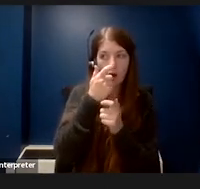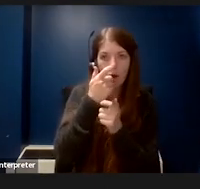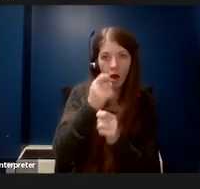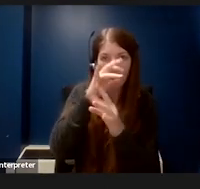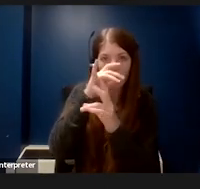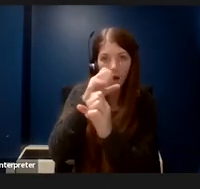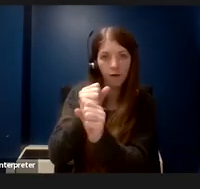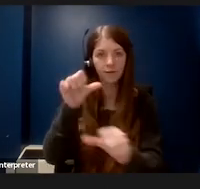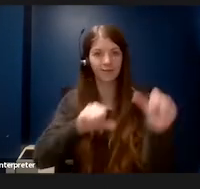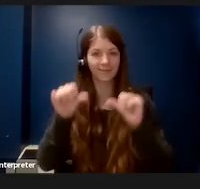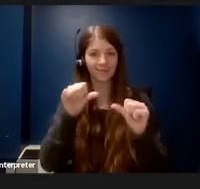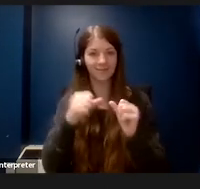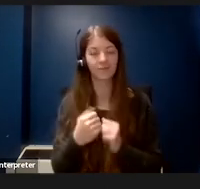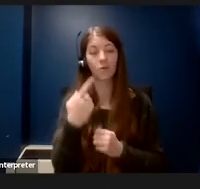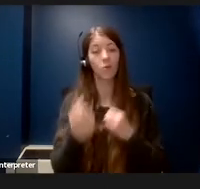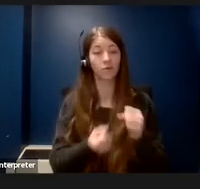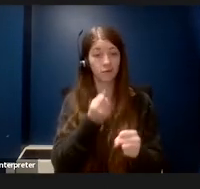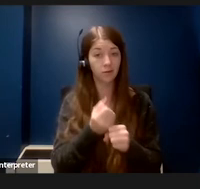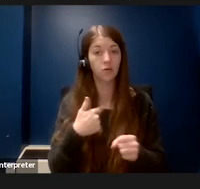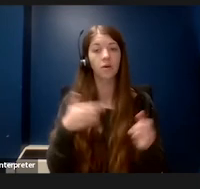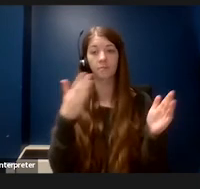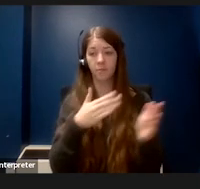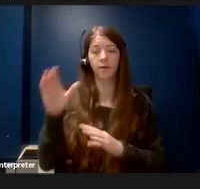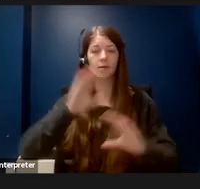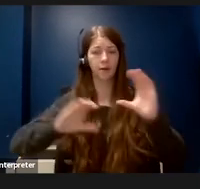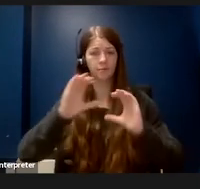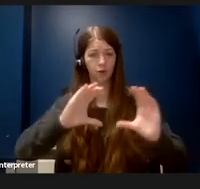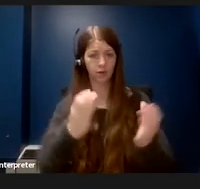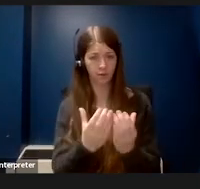I was planning to take chemistry class and my mom had a conversation with my chemistry teacher,